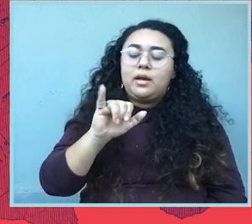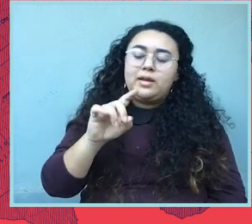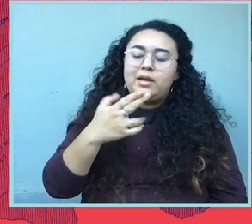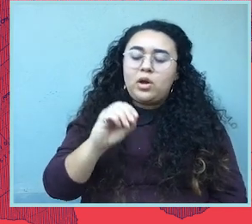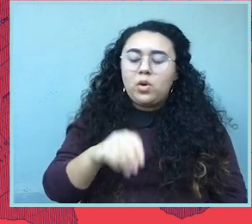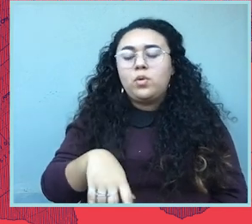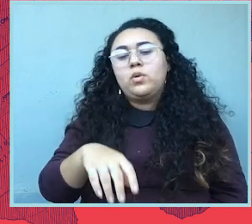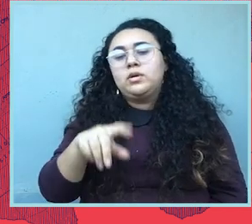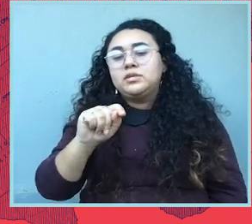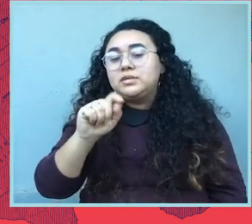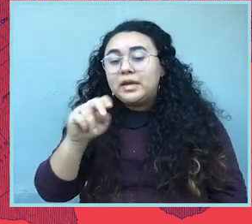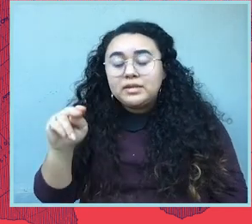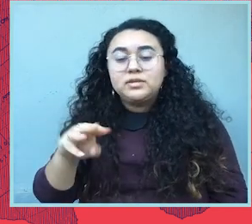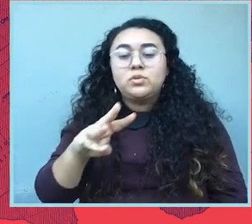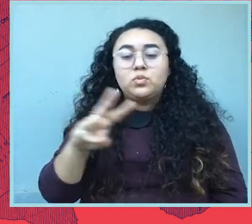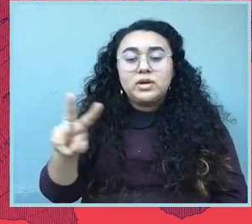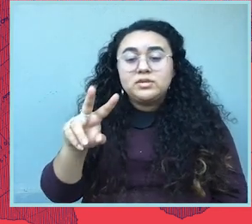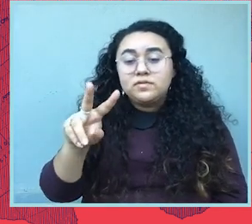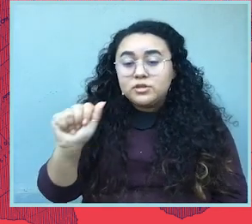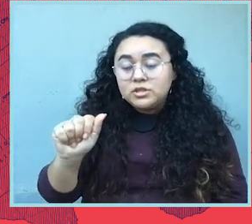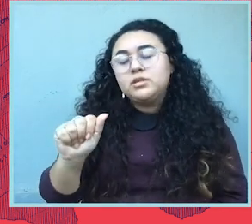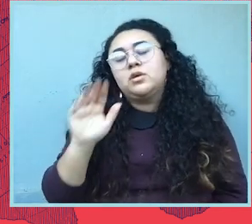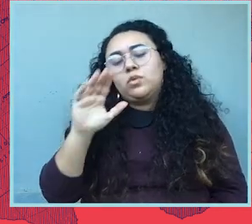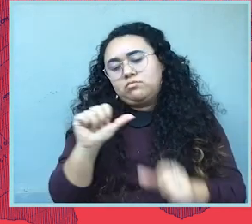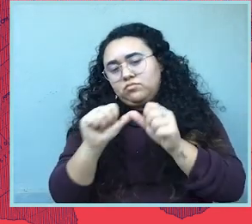We blocked laws in Tennessee and West Virginia, and we're going to continue to fight.